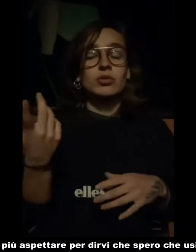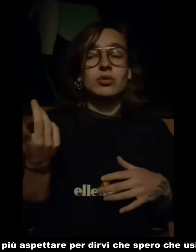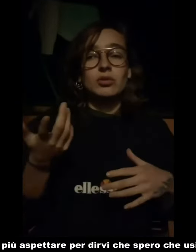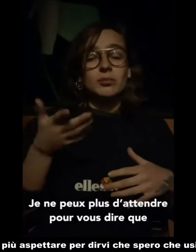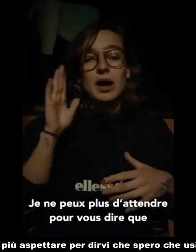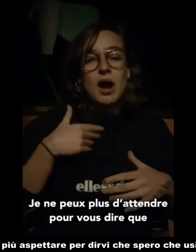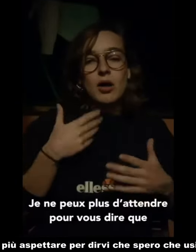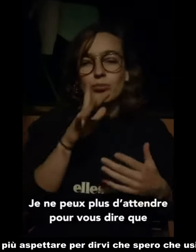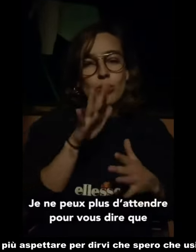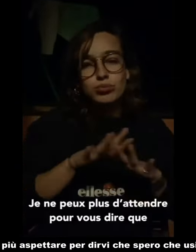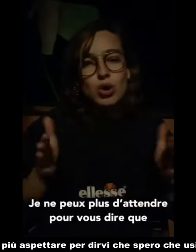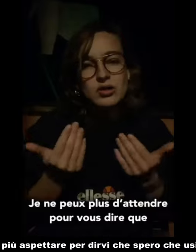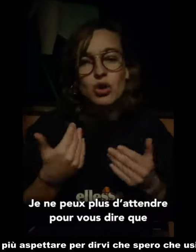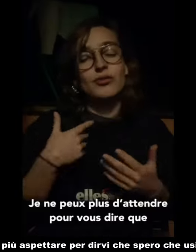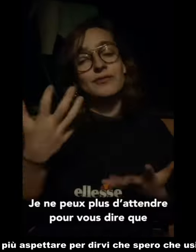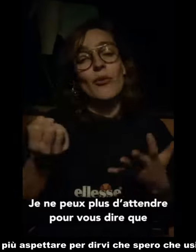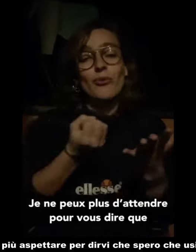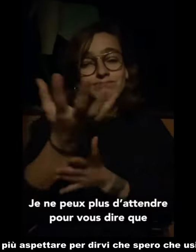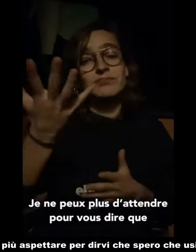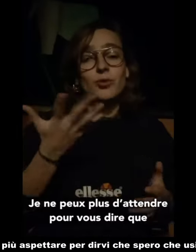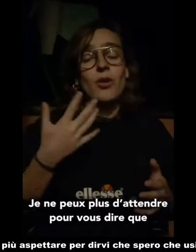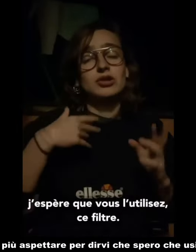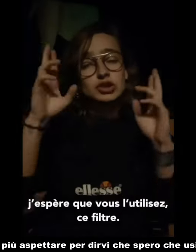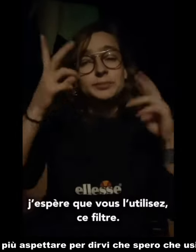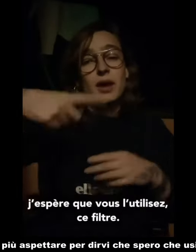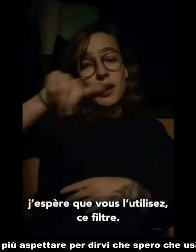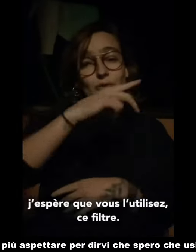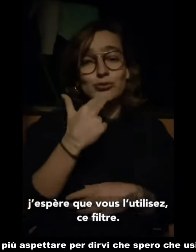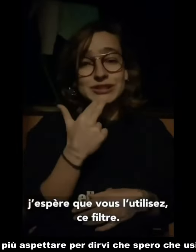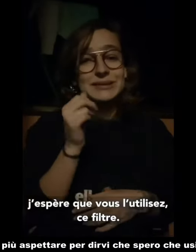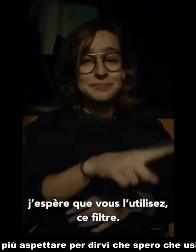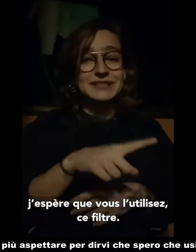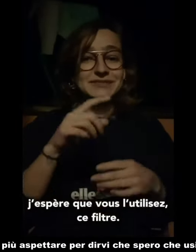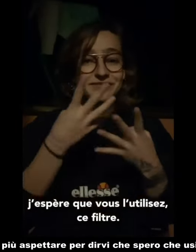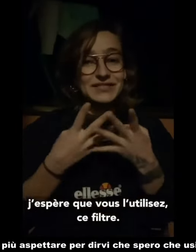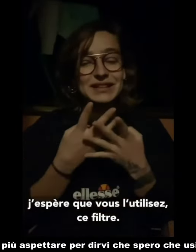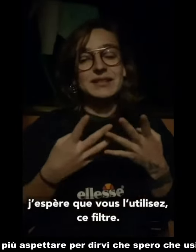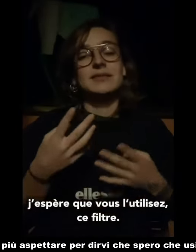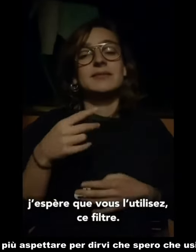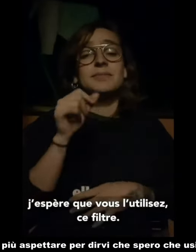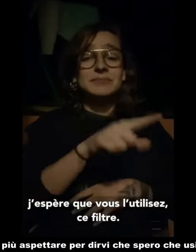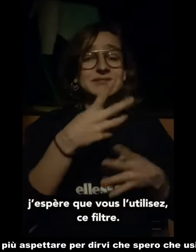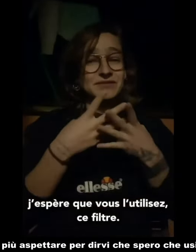I'm not waiting for the filter to come out to tell you that I hope you'll use it